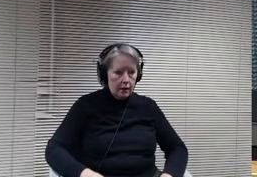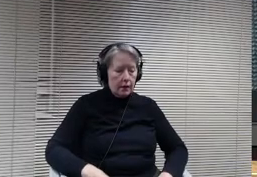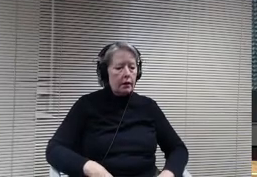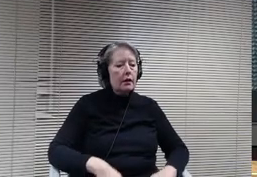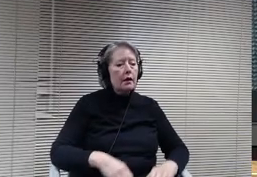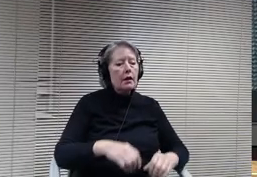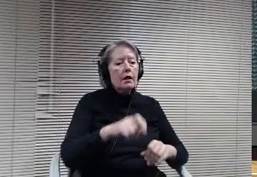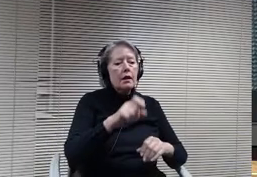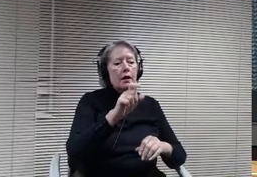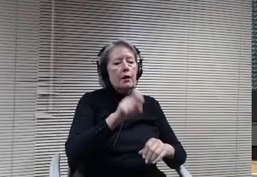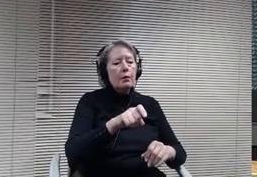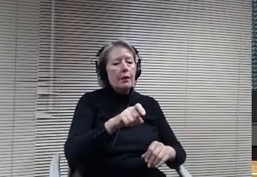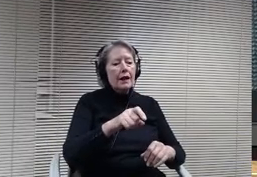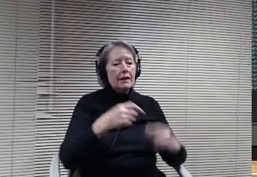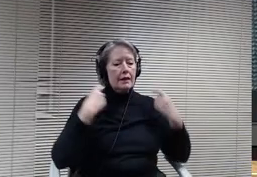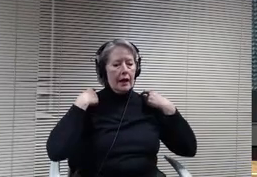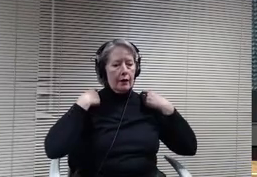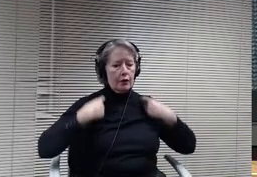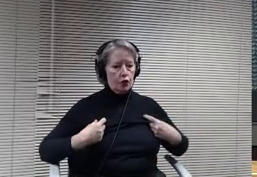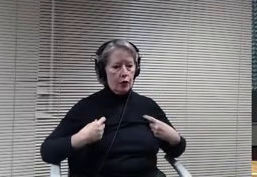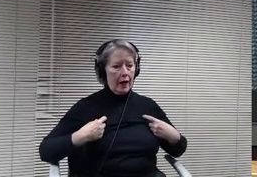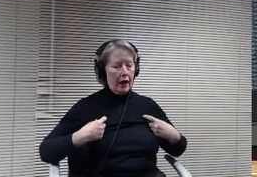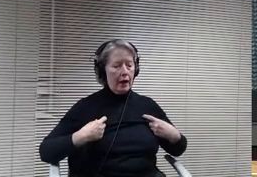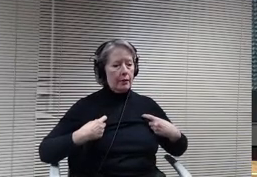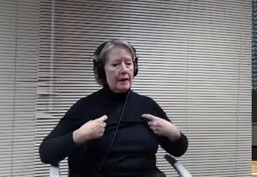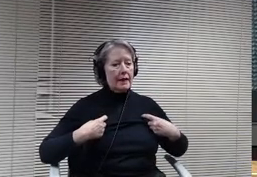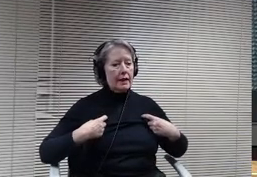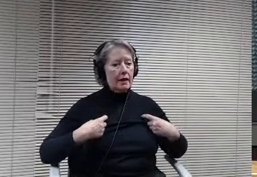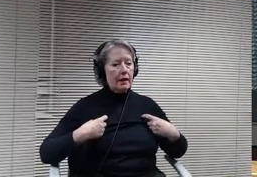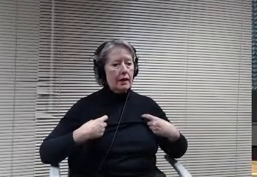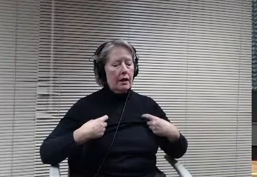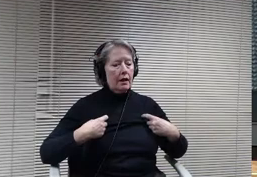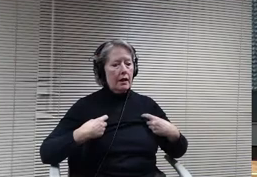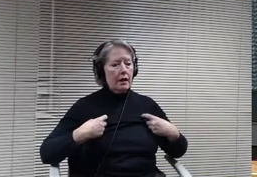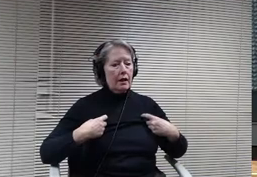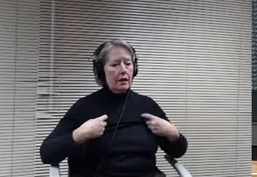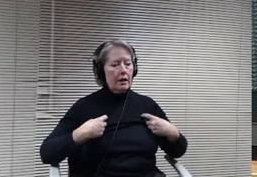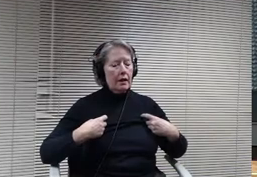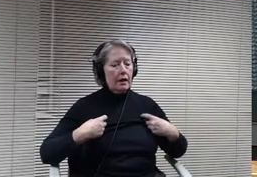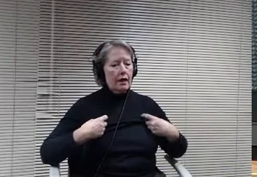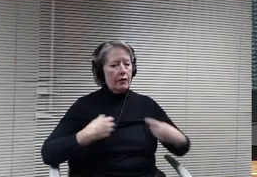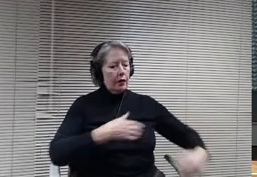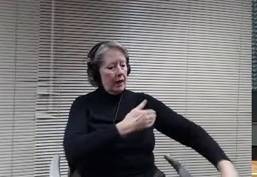shoulders and then the entire area from the armpit to the mid thigh must be covered.